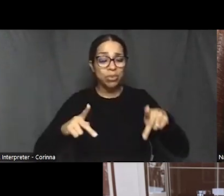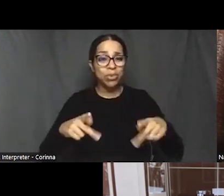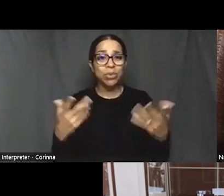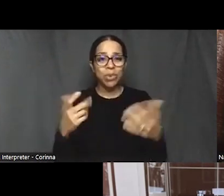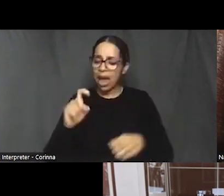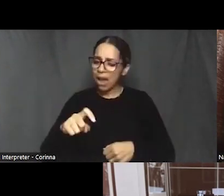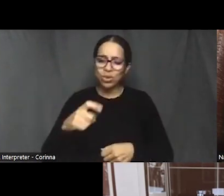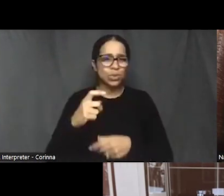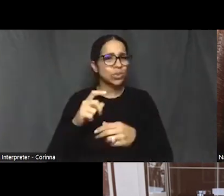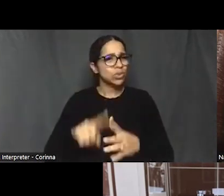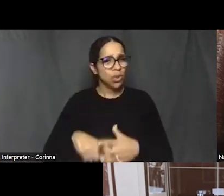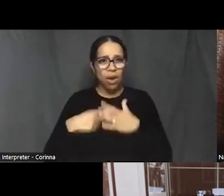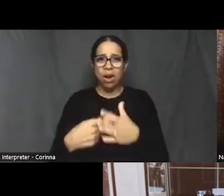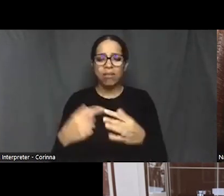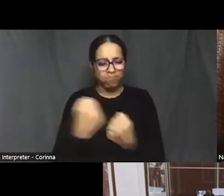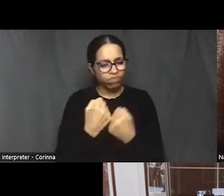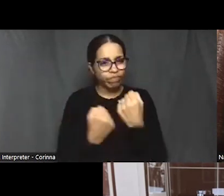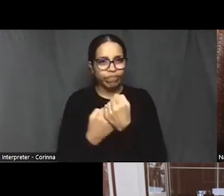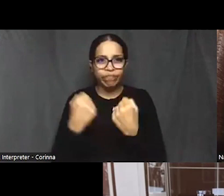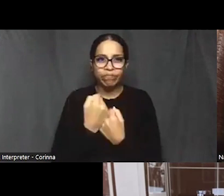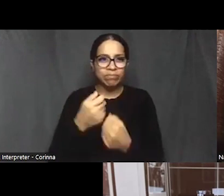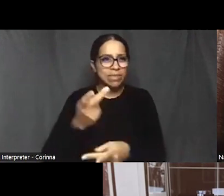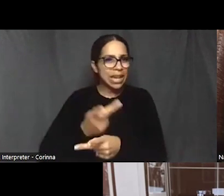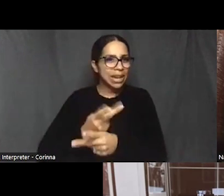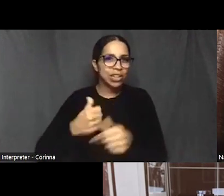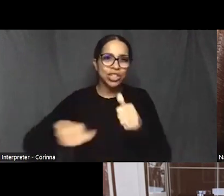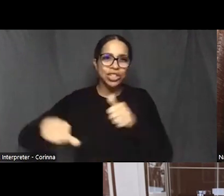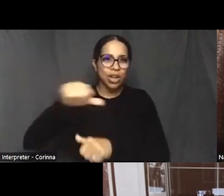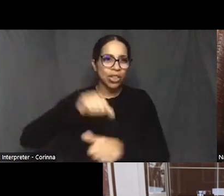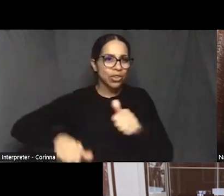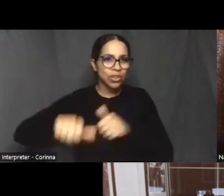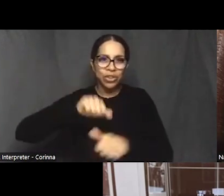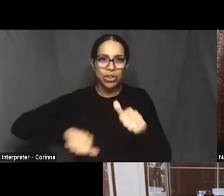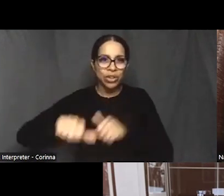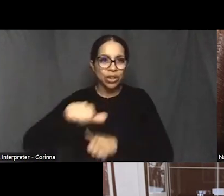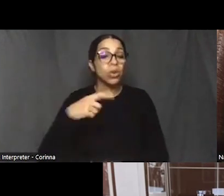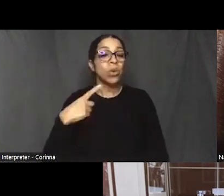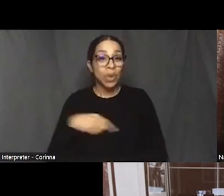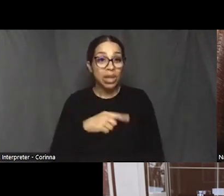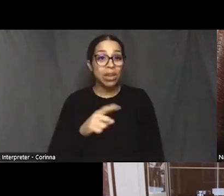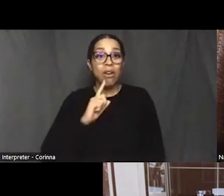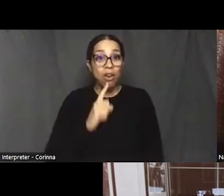from day one. We are a huge connection.